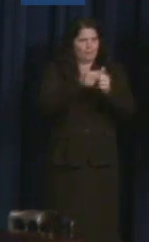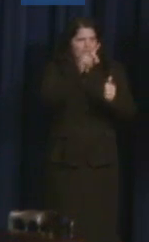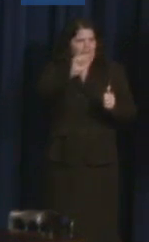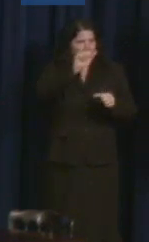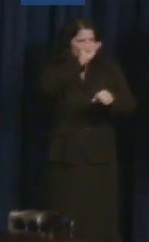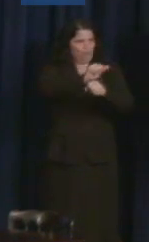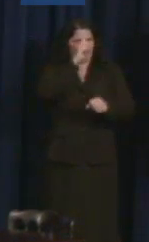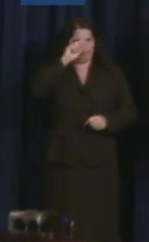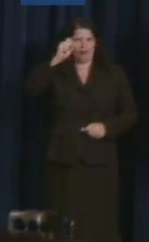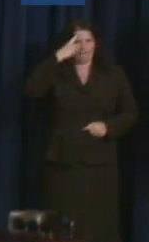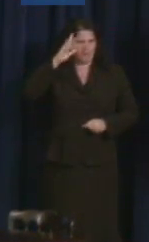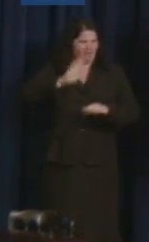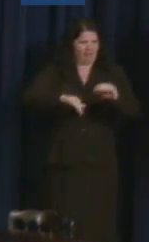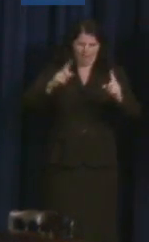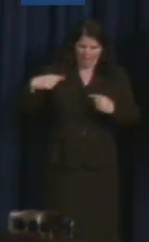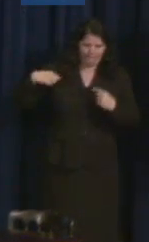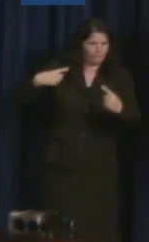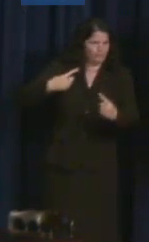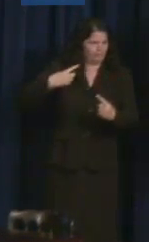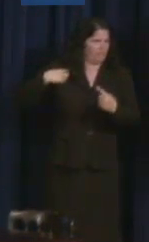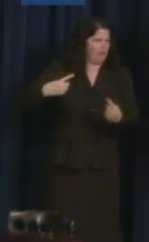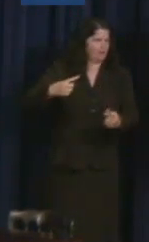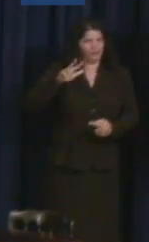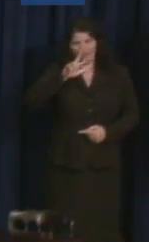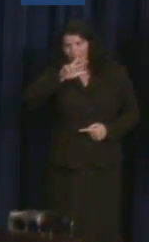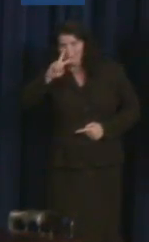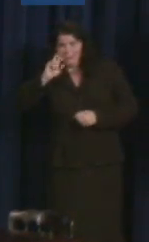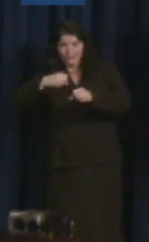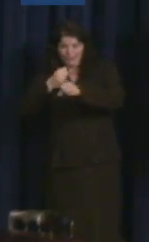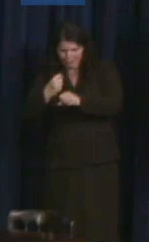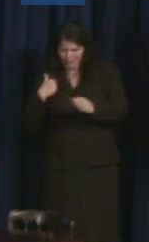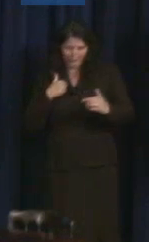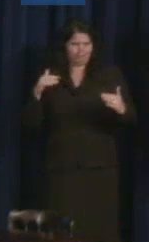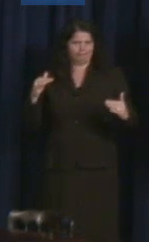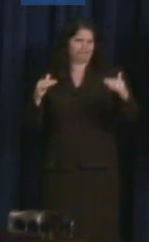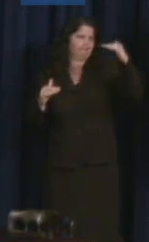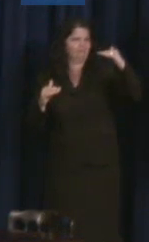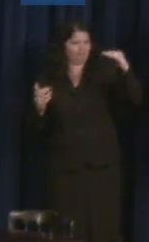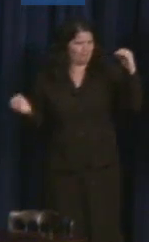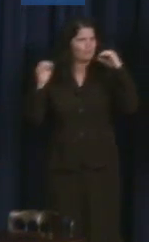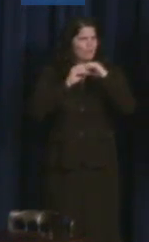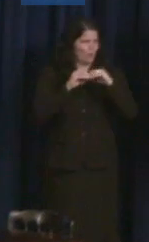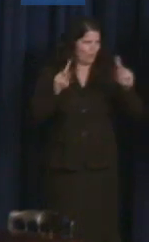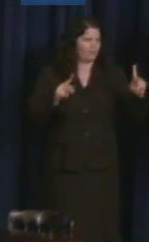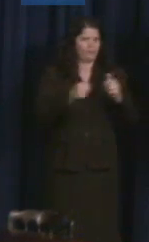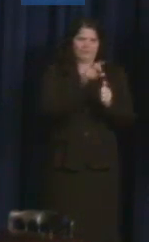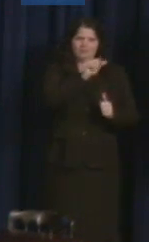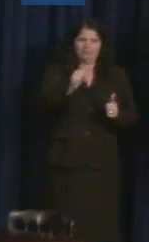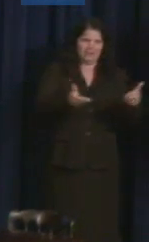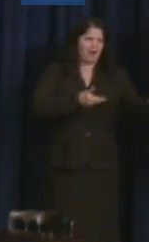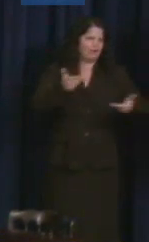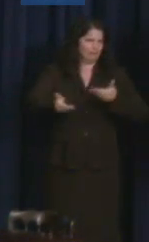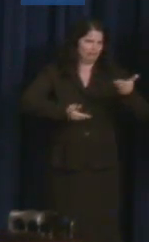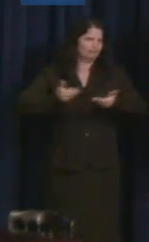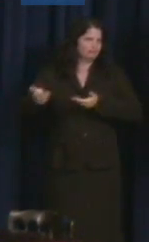Our work is not done and we will continue that effort until the last day we are here. We believe that diversity is a strength.